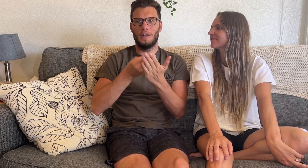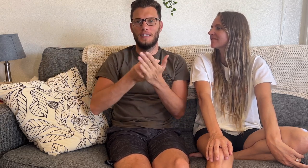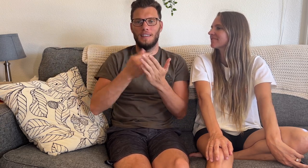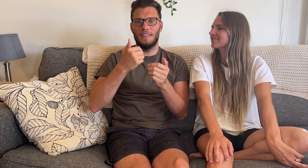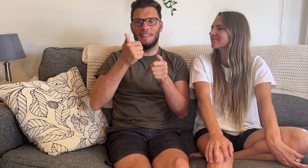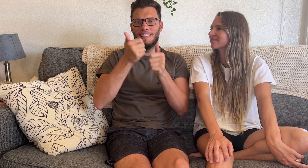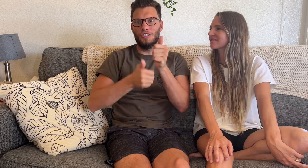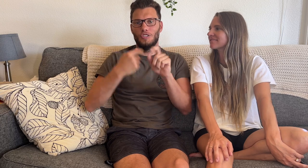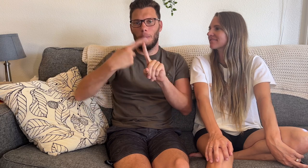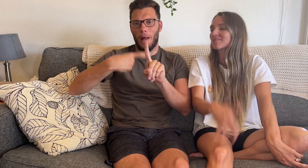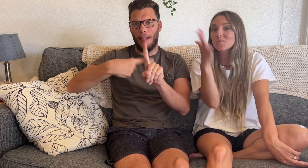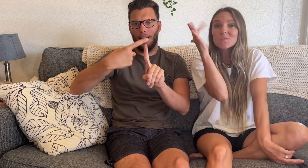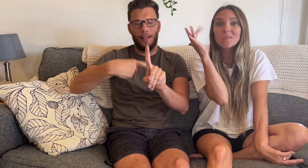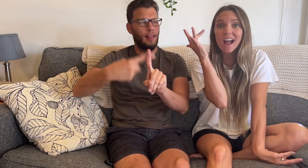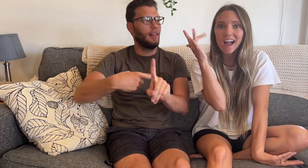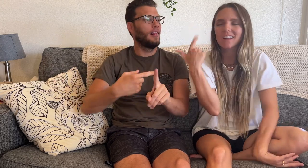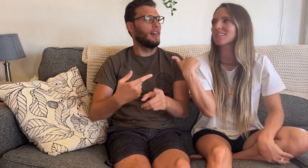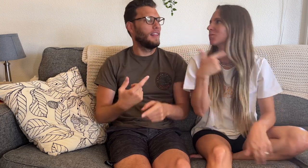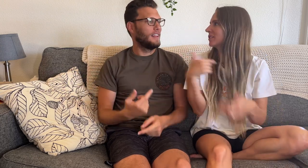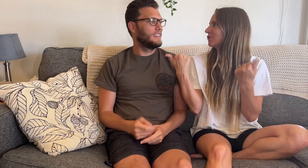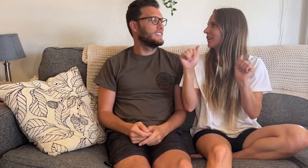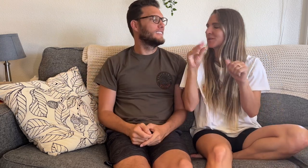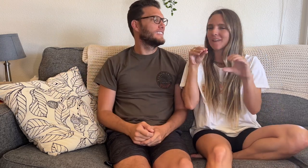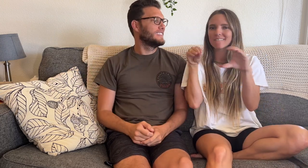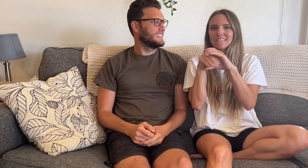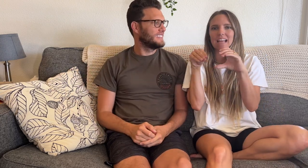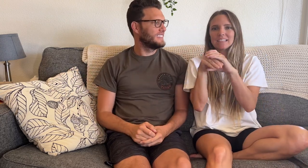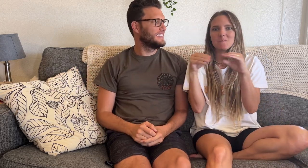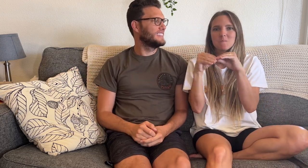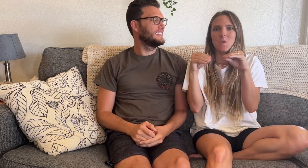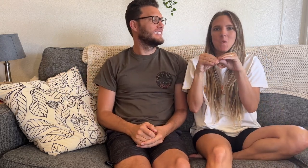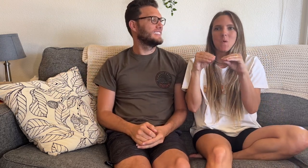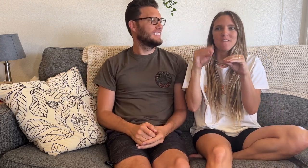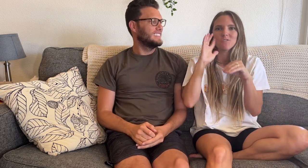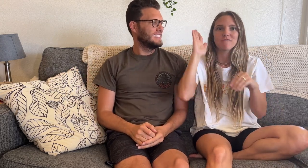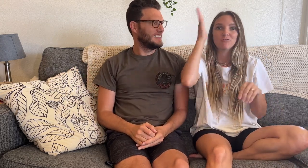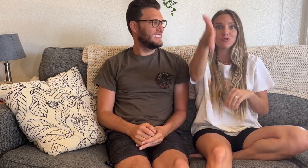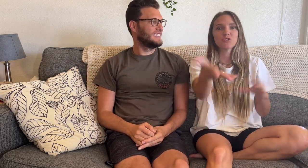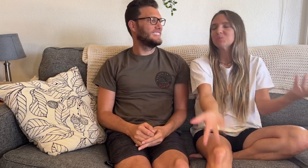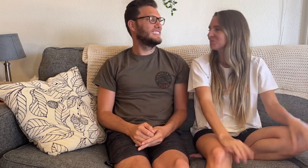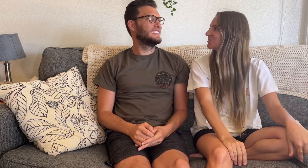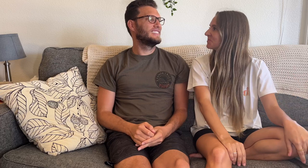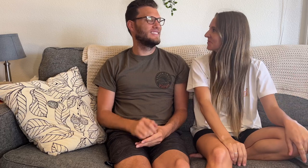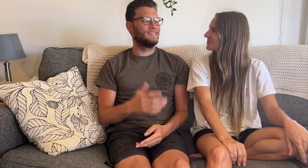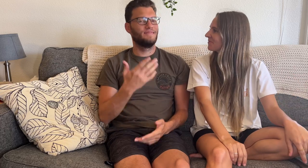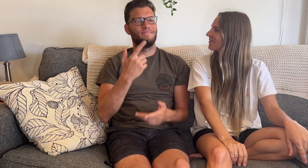more money each month. C: We are trying to invest more in our future.